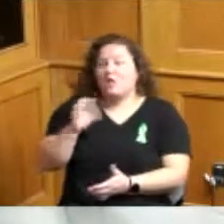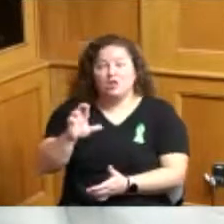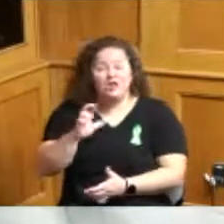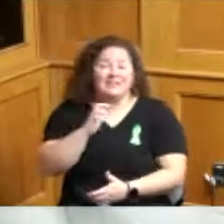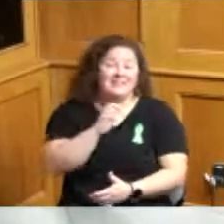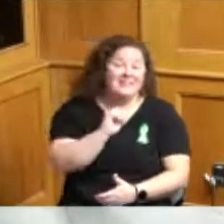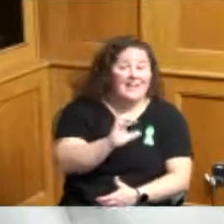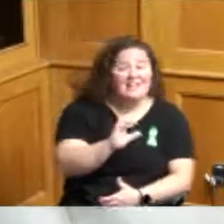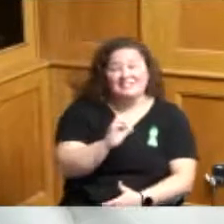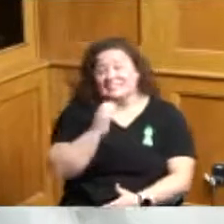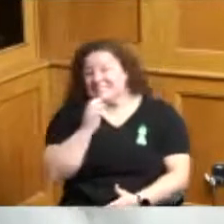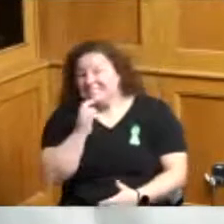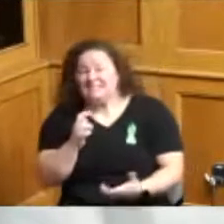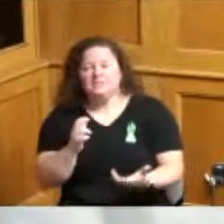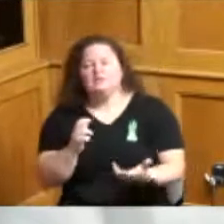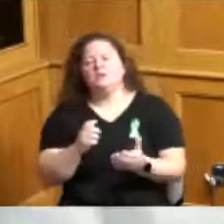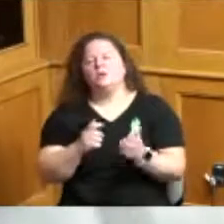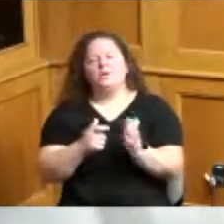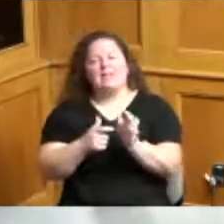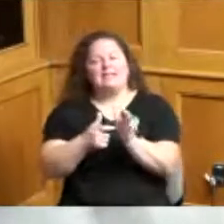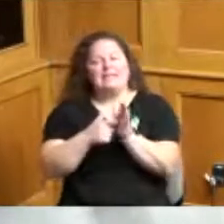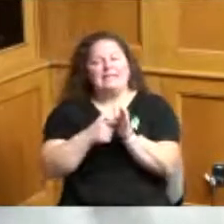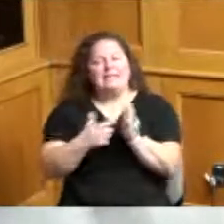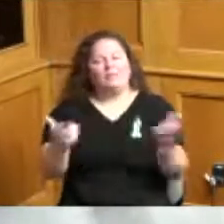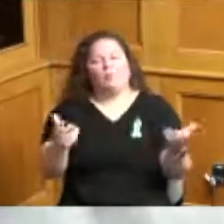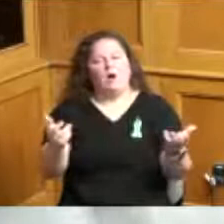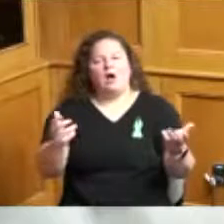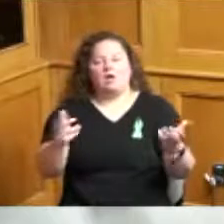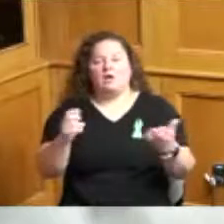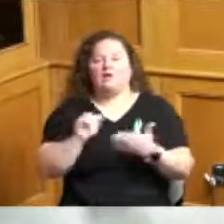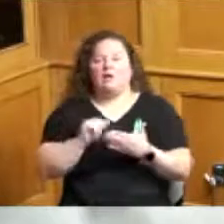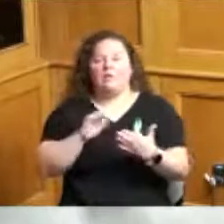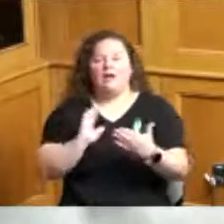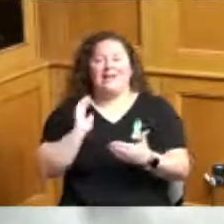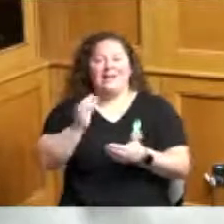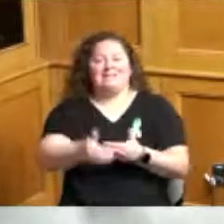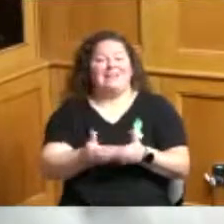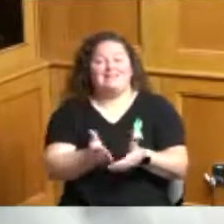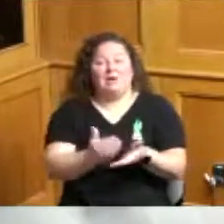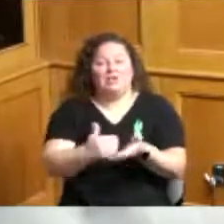is that need so that in our next budget we can kind of look at that and know what the need is